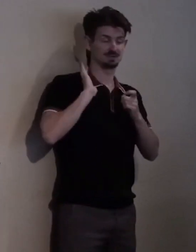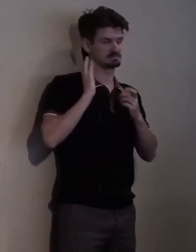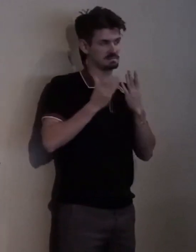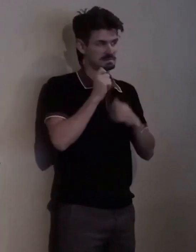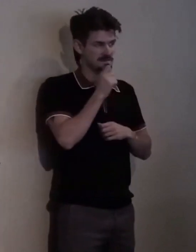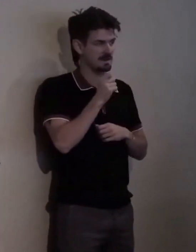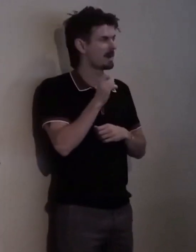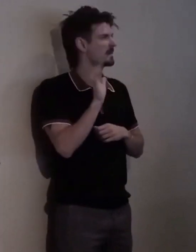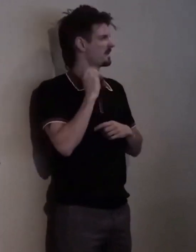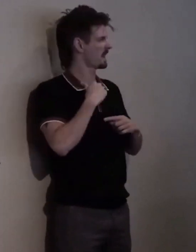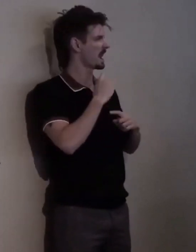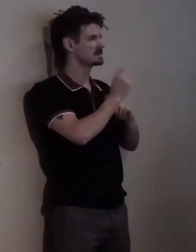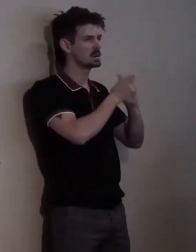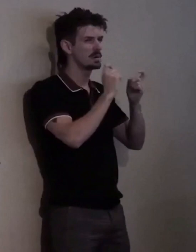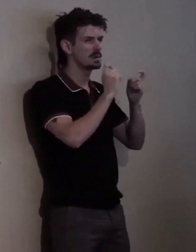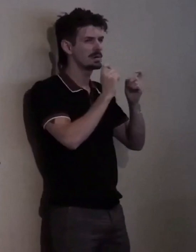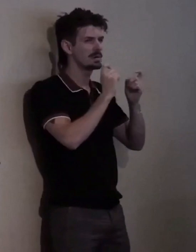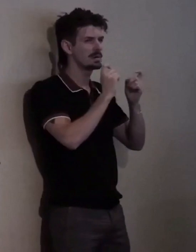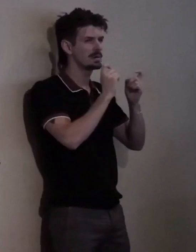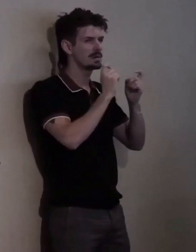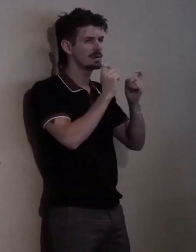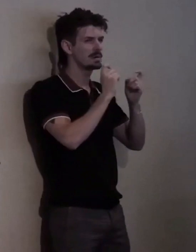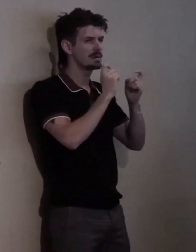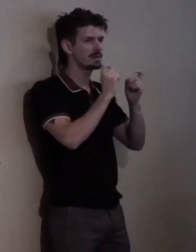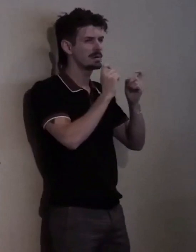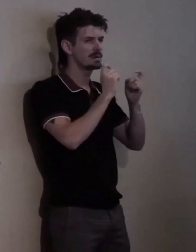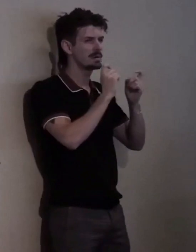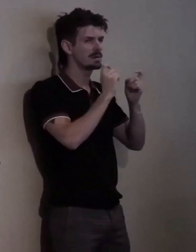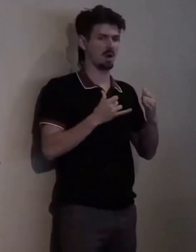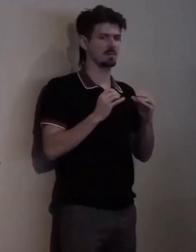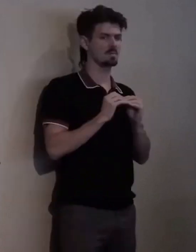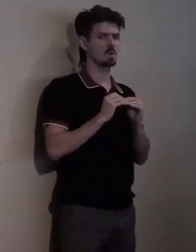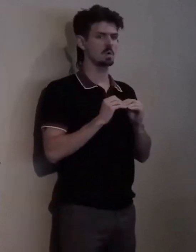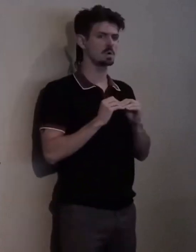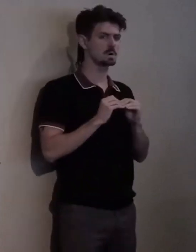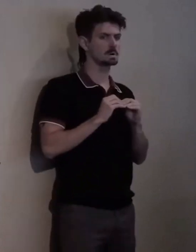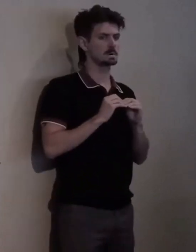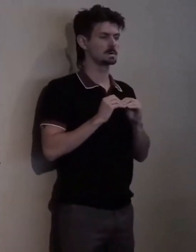But now I am very selective about which... Which nonprofit that I would donate.